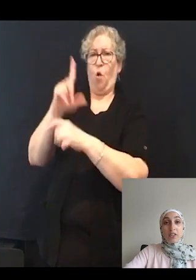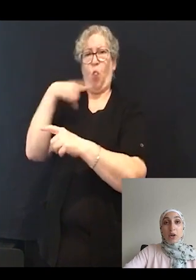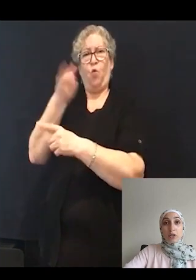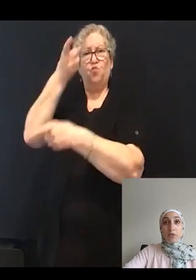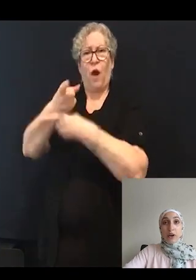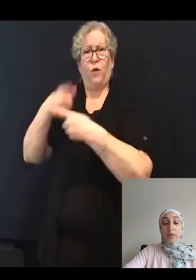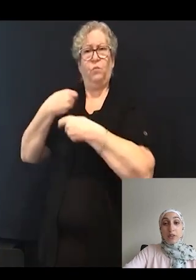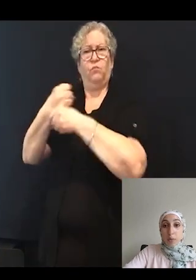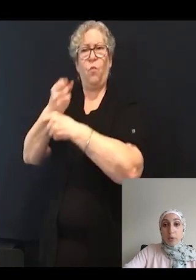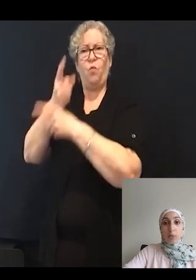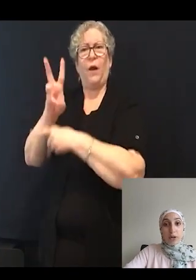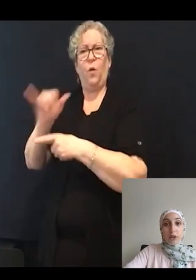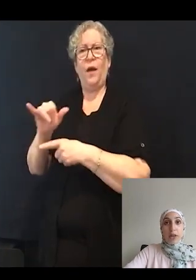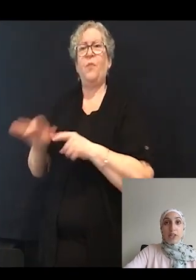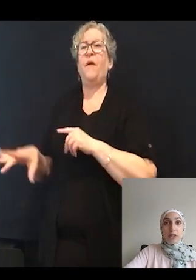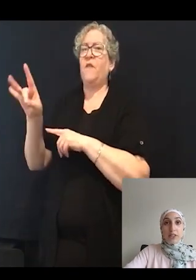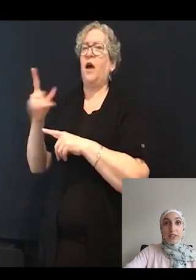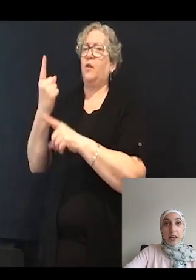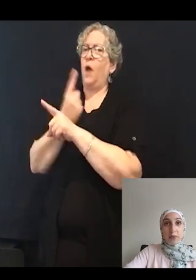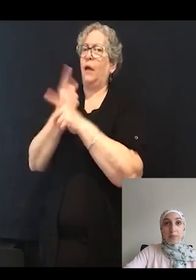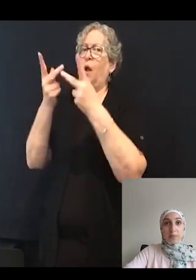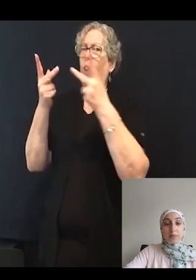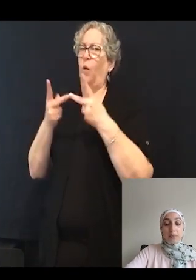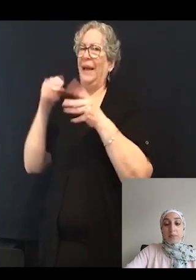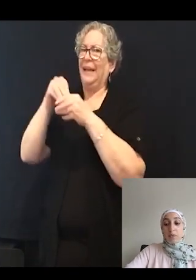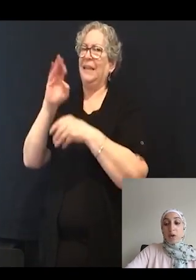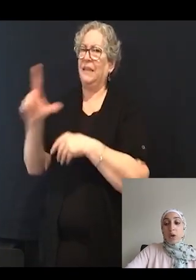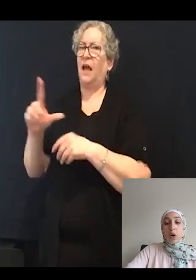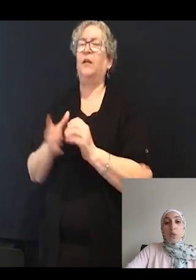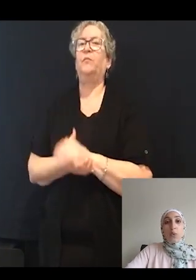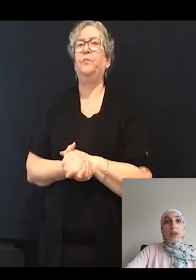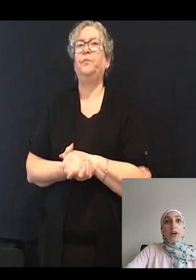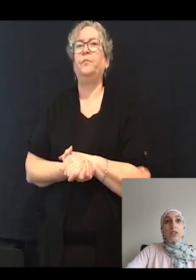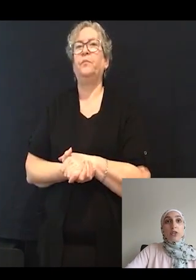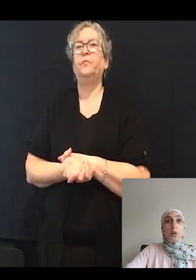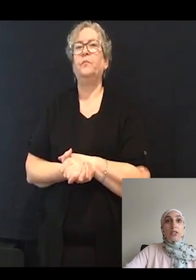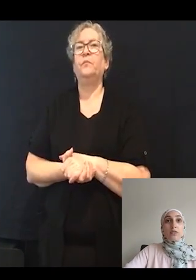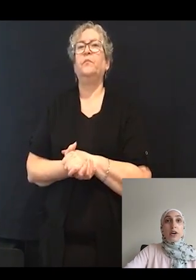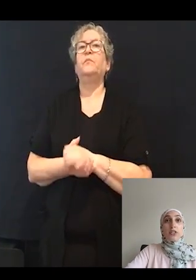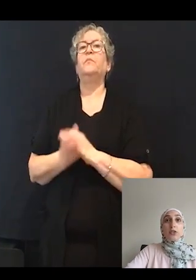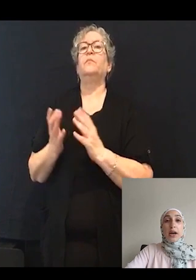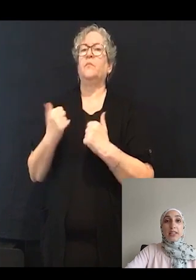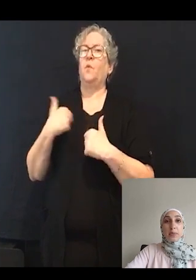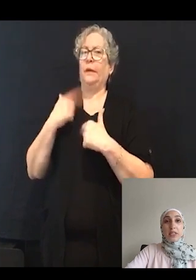it's also found in the appropriate location in the cell. We went on to quantify two aspects